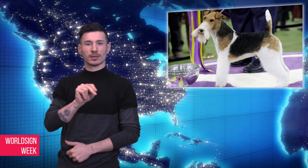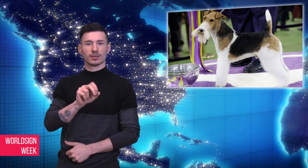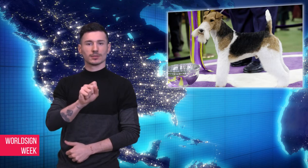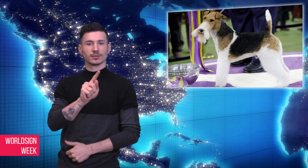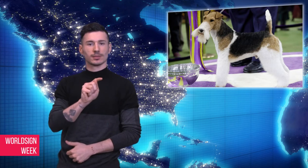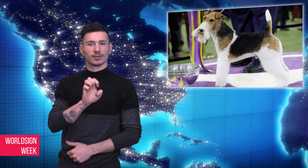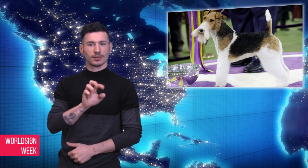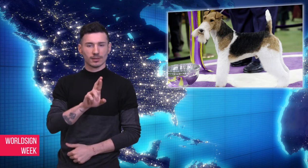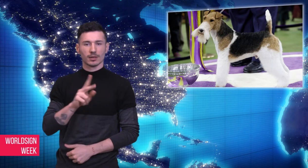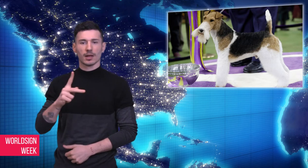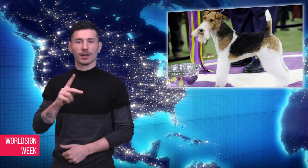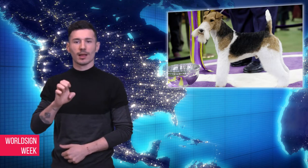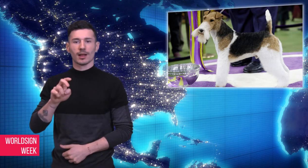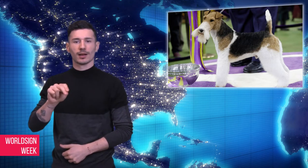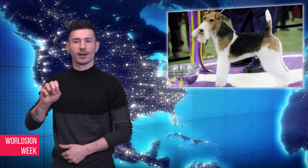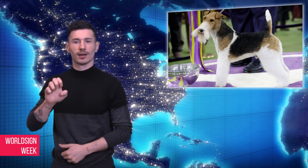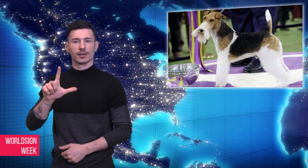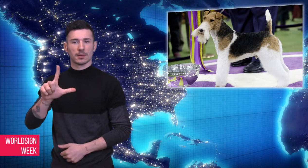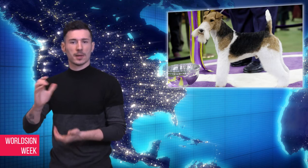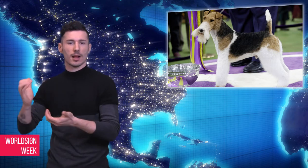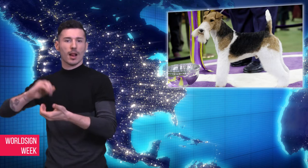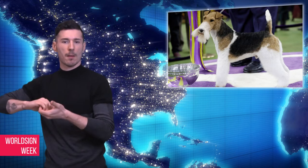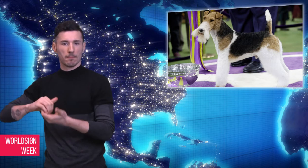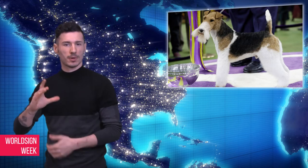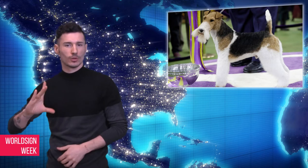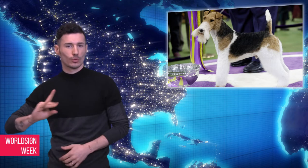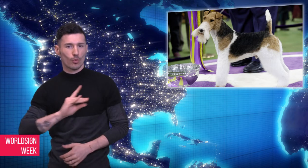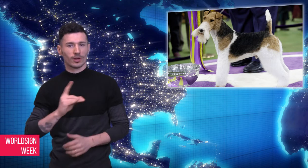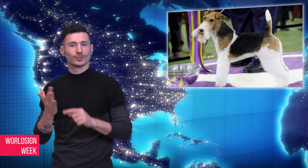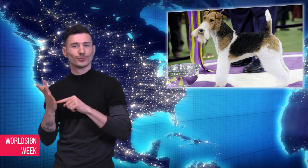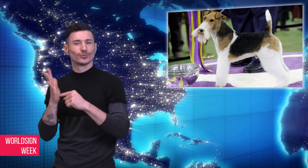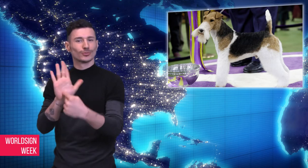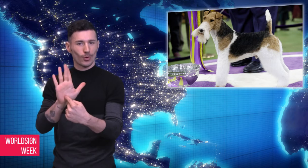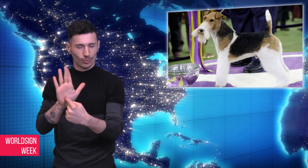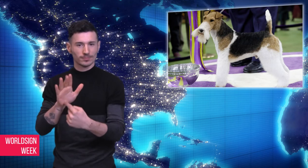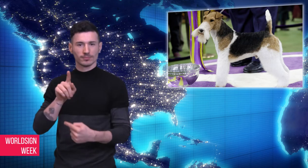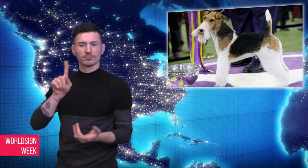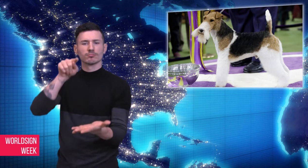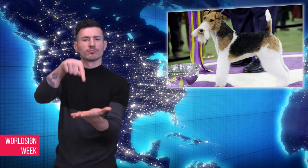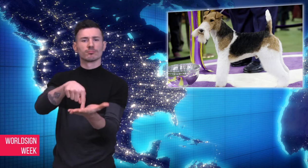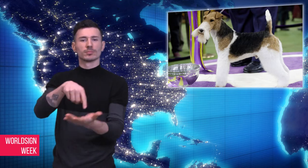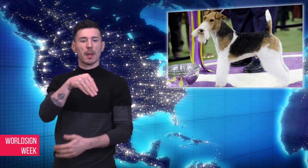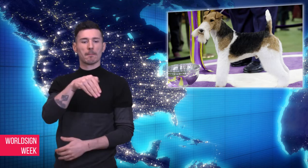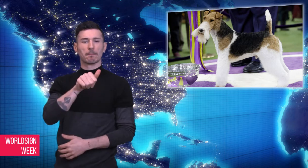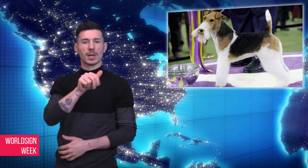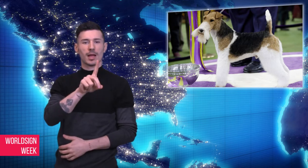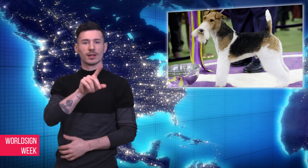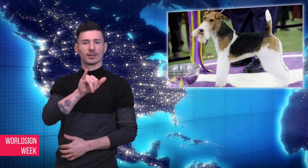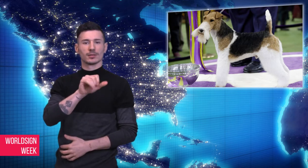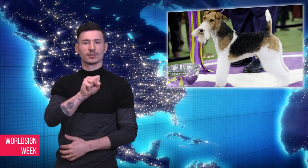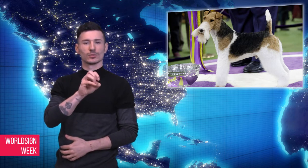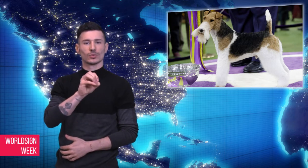competition, the Westminster Kennel Club Dog Show, was held